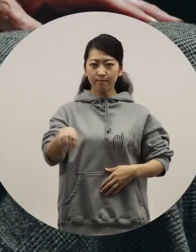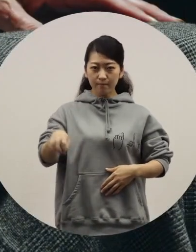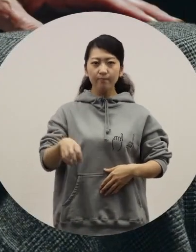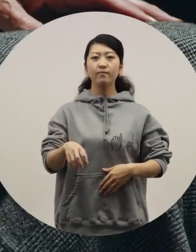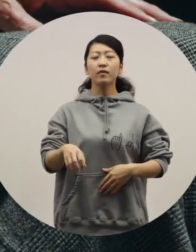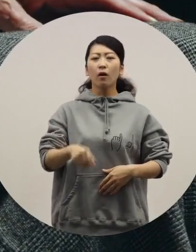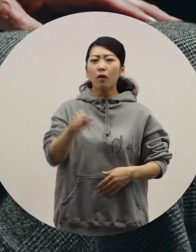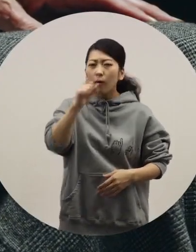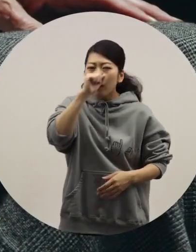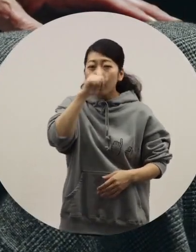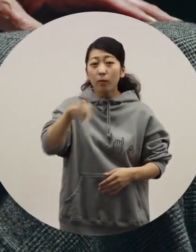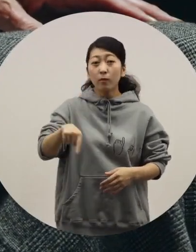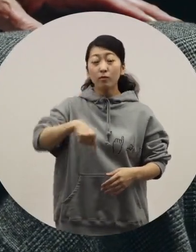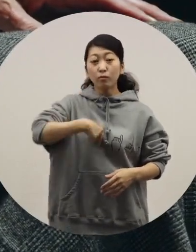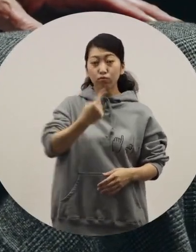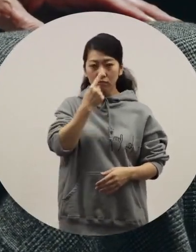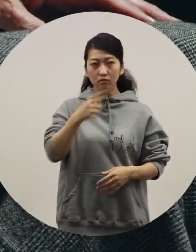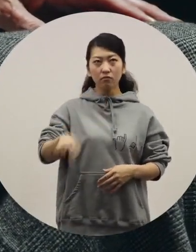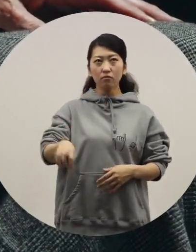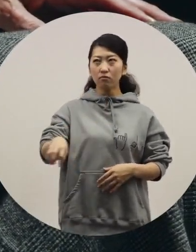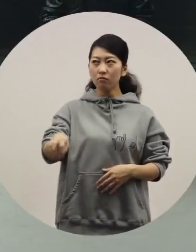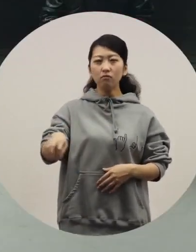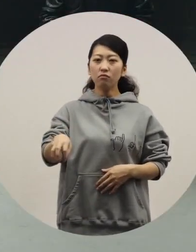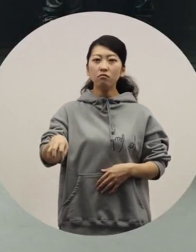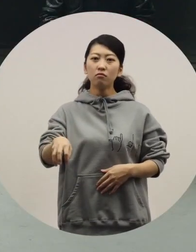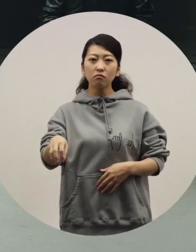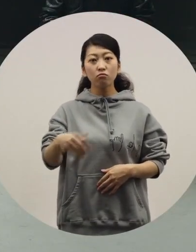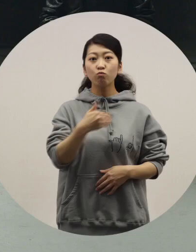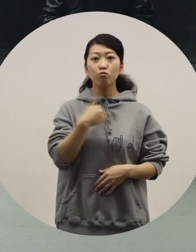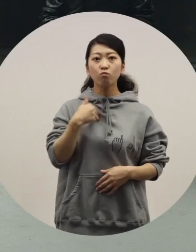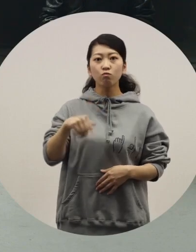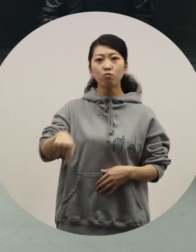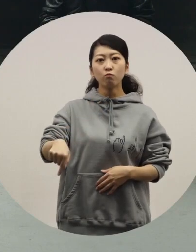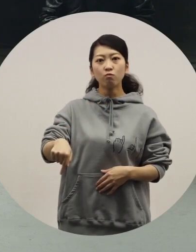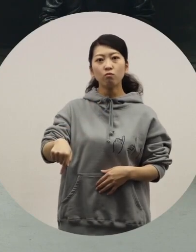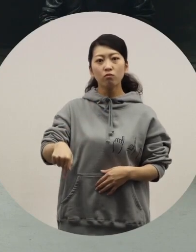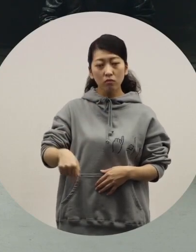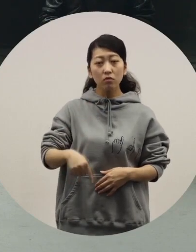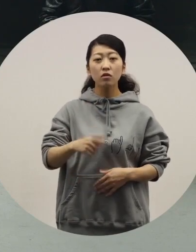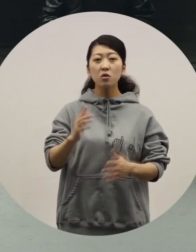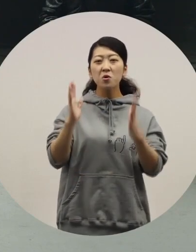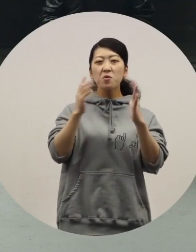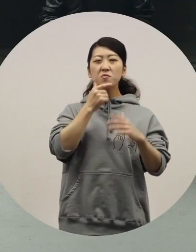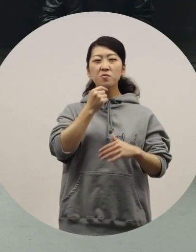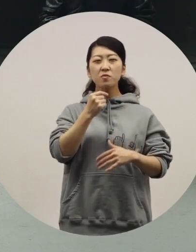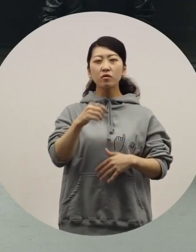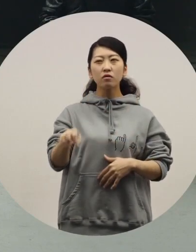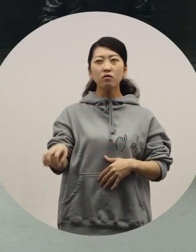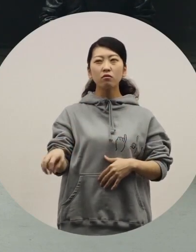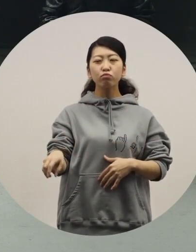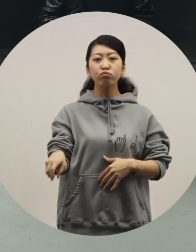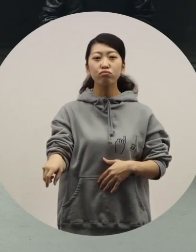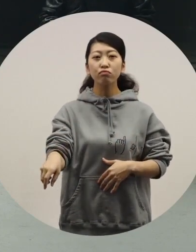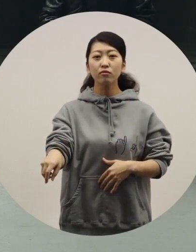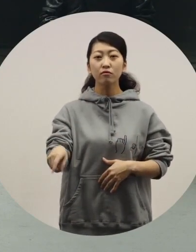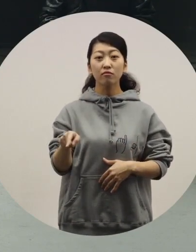[Azuma] That's great. Everything is within reach. If we want to speed up, we can adjust the speed with this one side. [Toriyama] That's right.